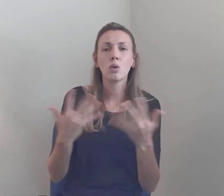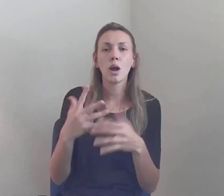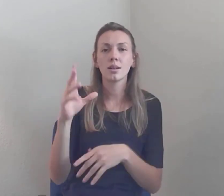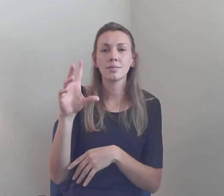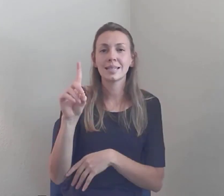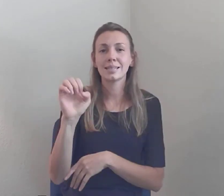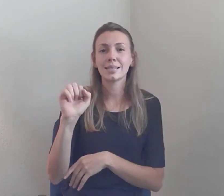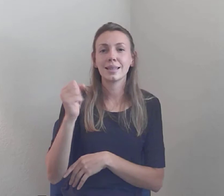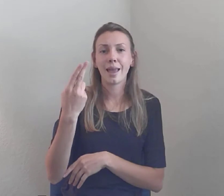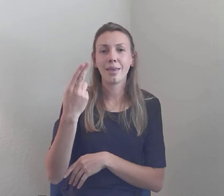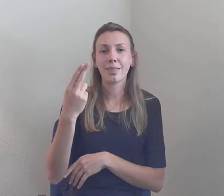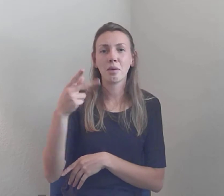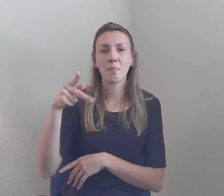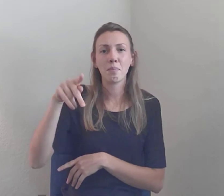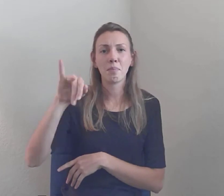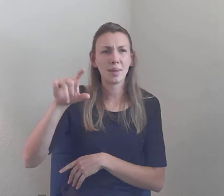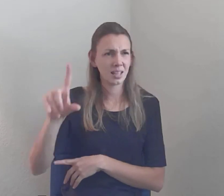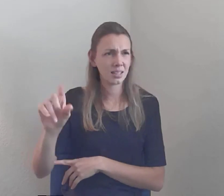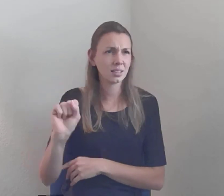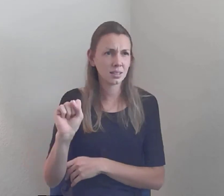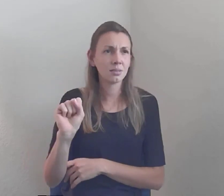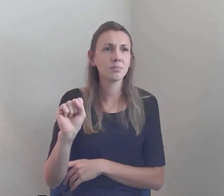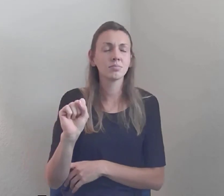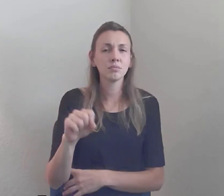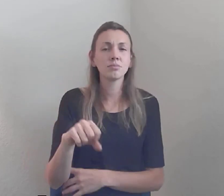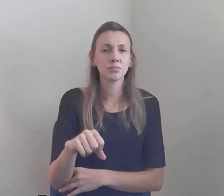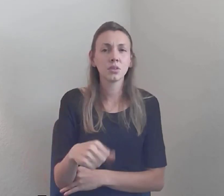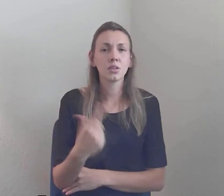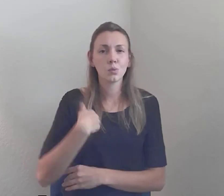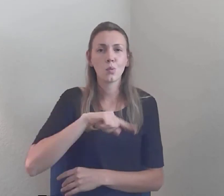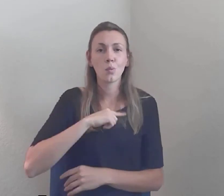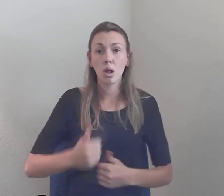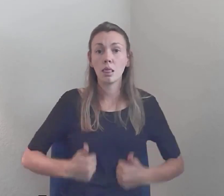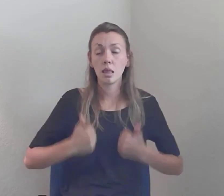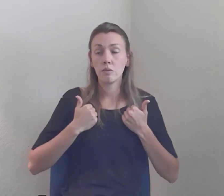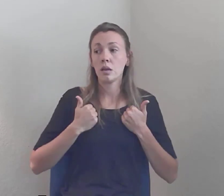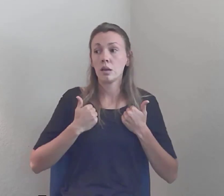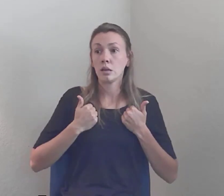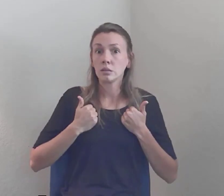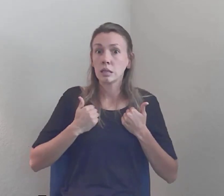We're living in dire times, we all know that United States has been ravaged by a pandemic